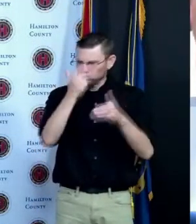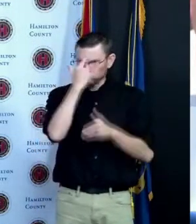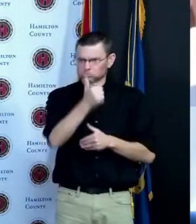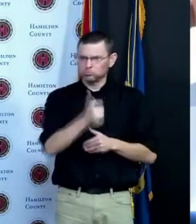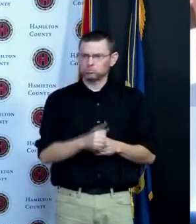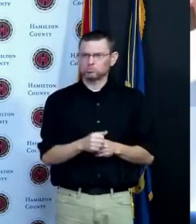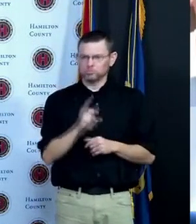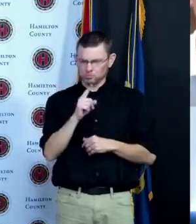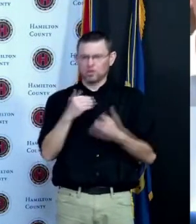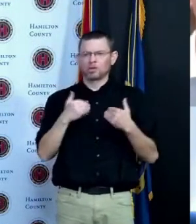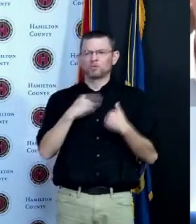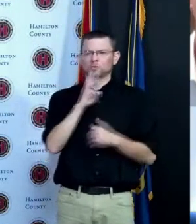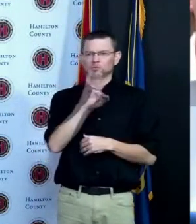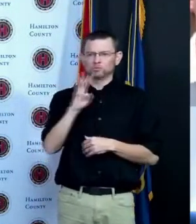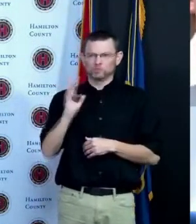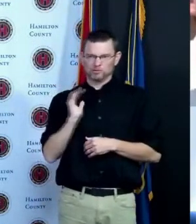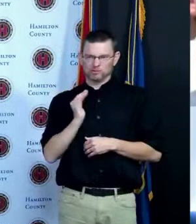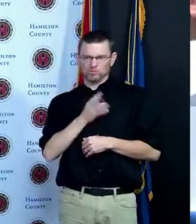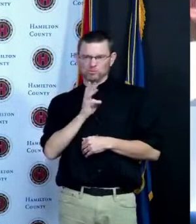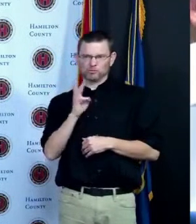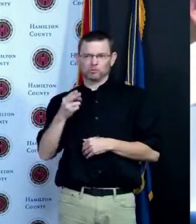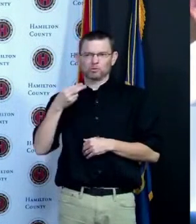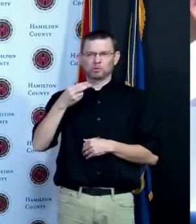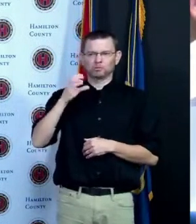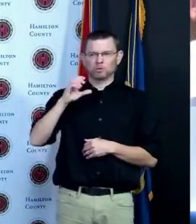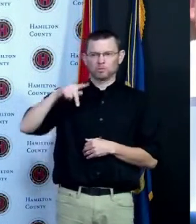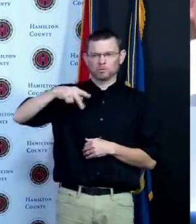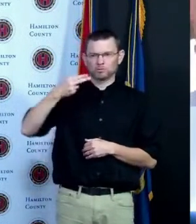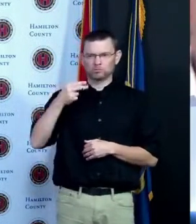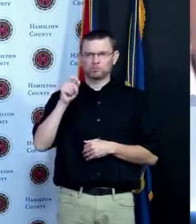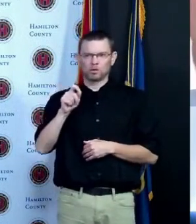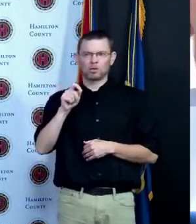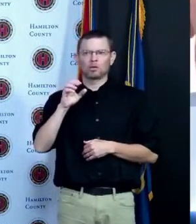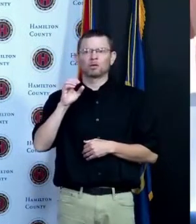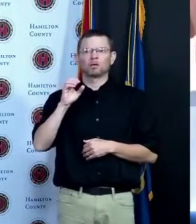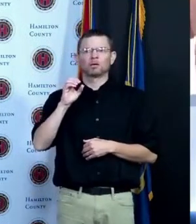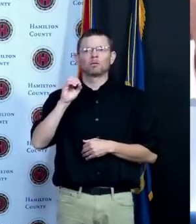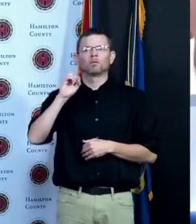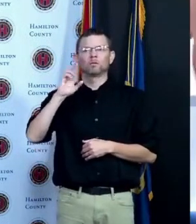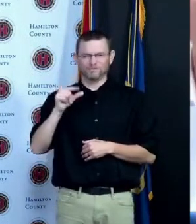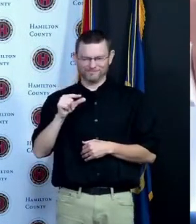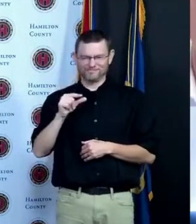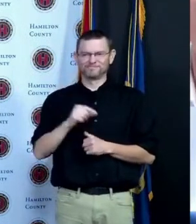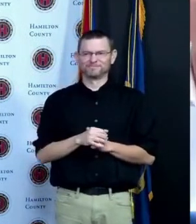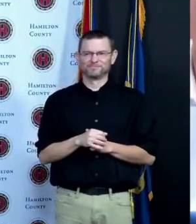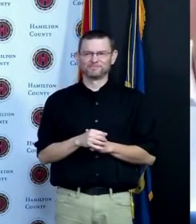section and and suggest it if you have a club a bar we have been doing vaccines at different